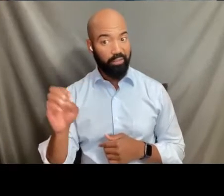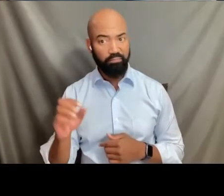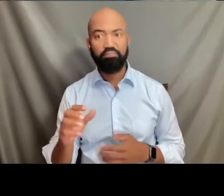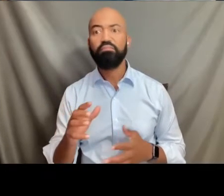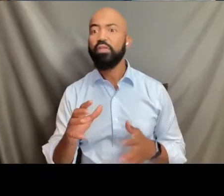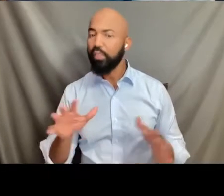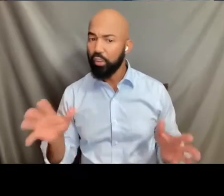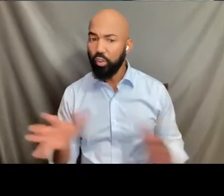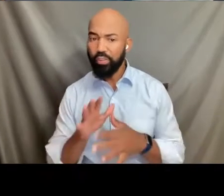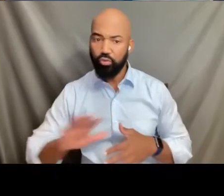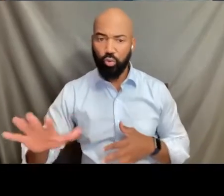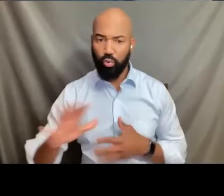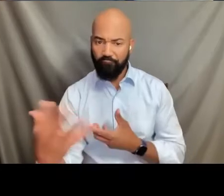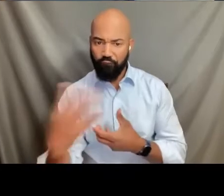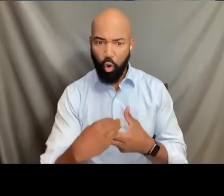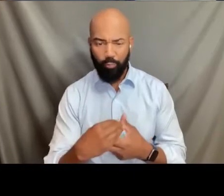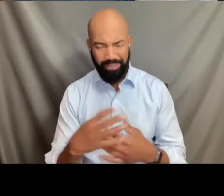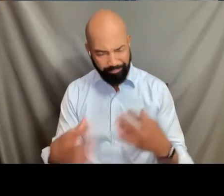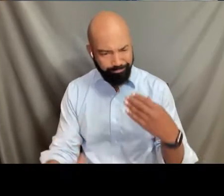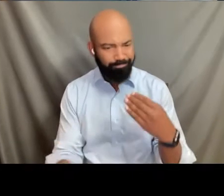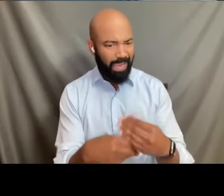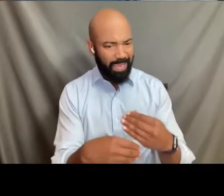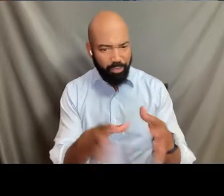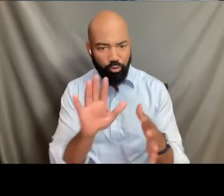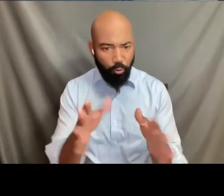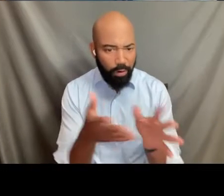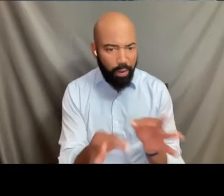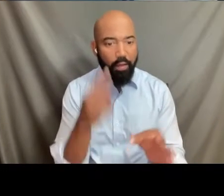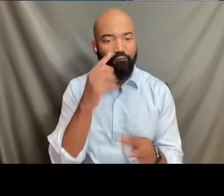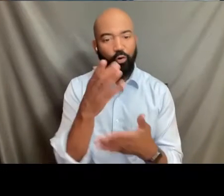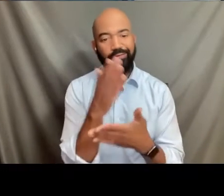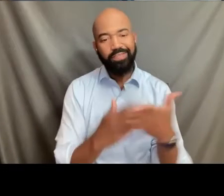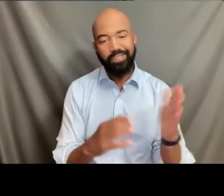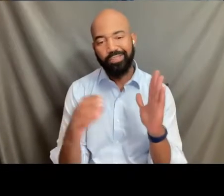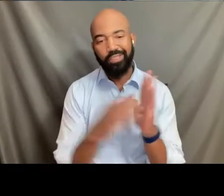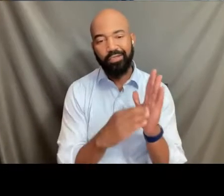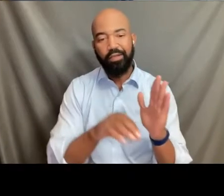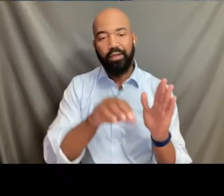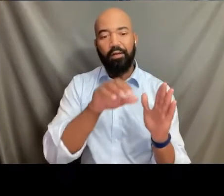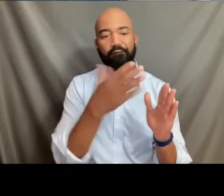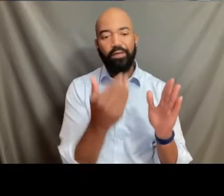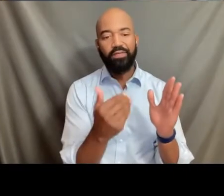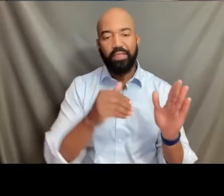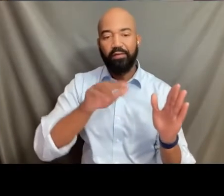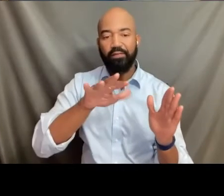in responding providing comments to section 1557 of the Affordable Care Act, Obamacare.